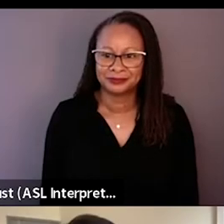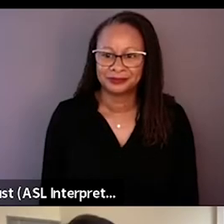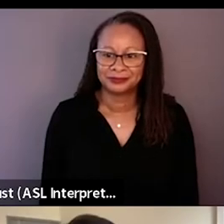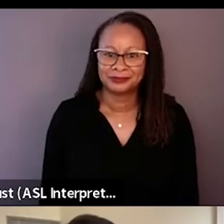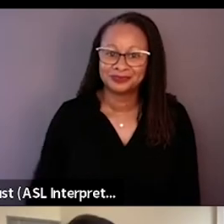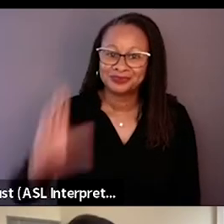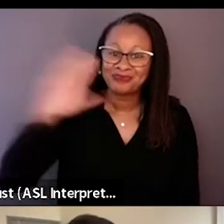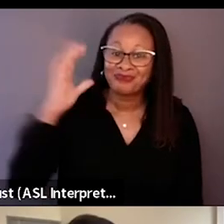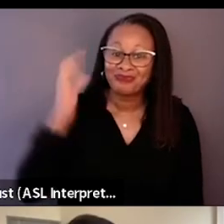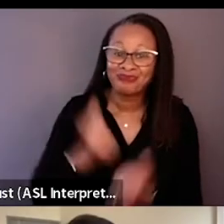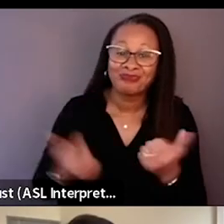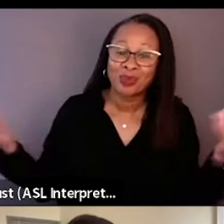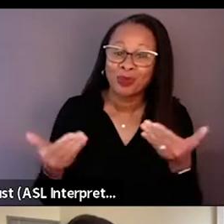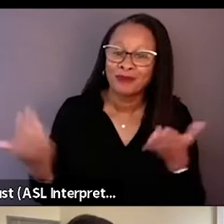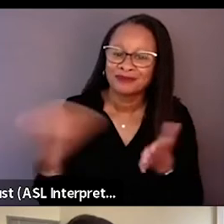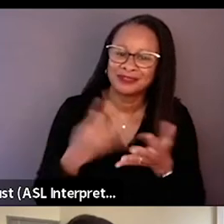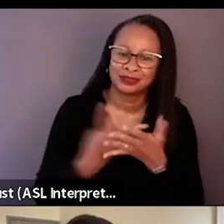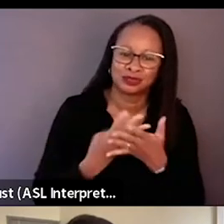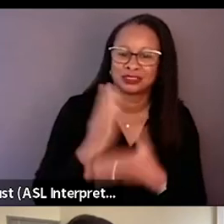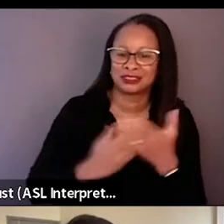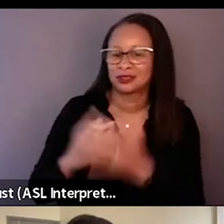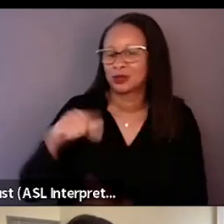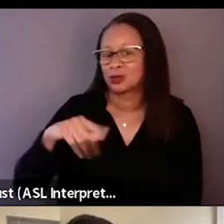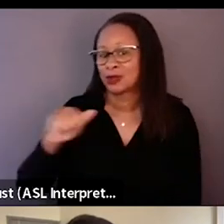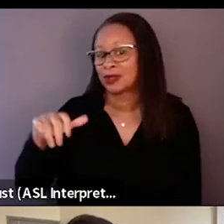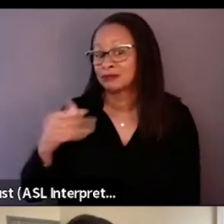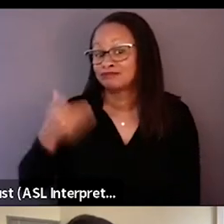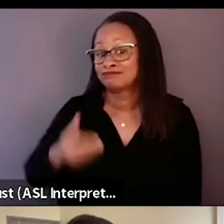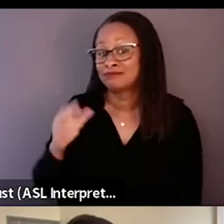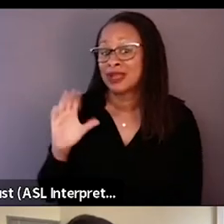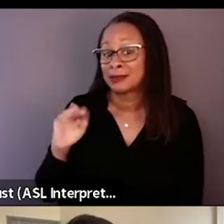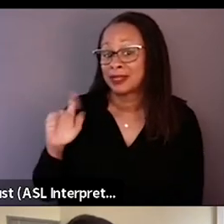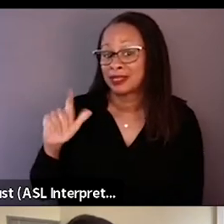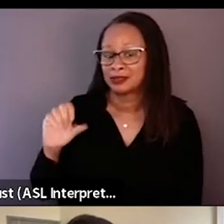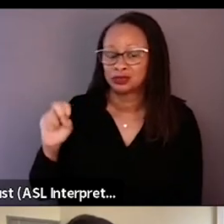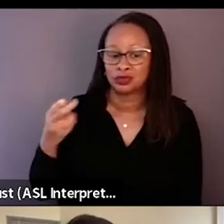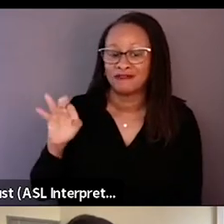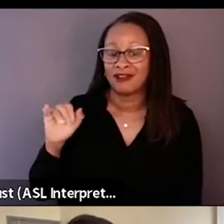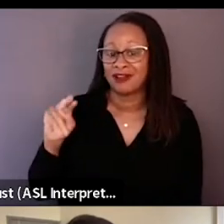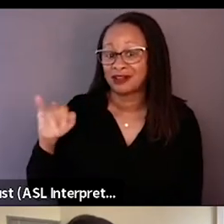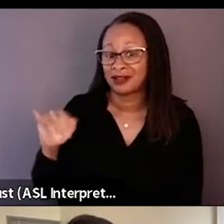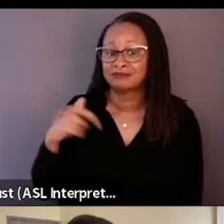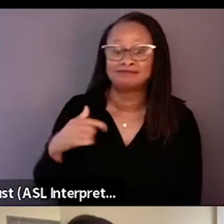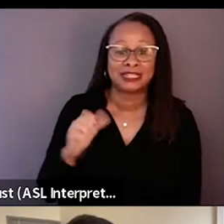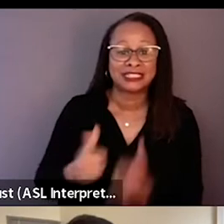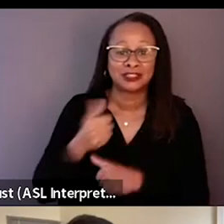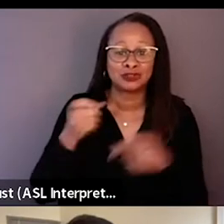Hello everyone. Welcome to another screening series Q and A. My name is Camillia Shofani and I'm the senior manager